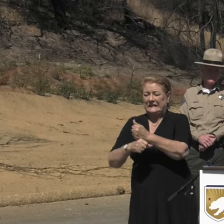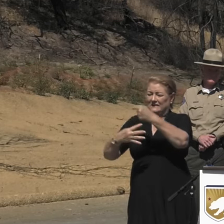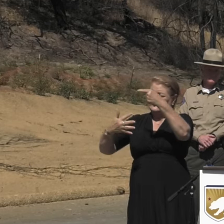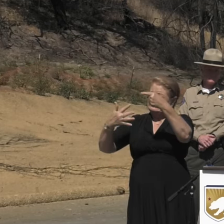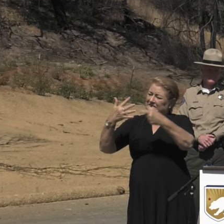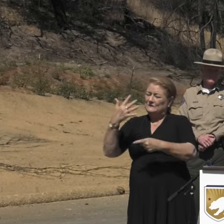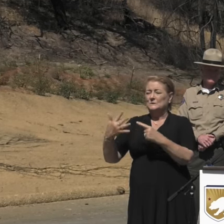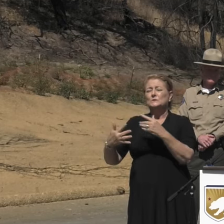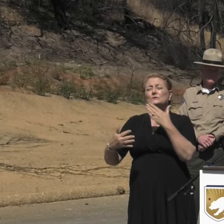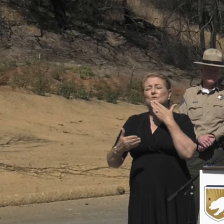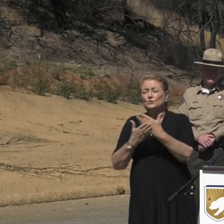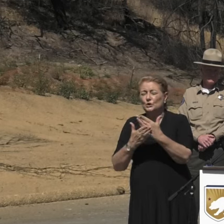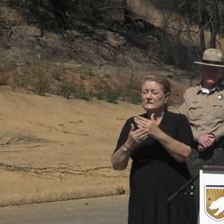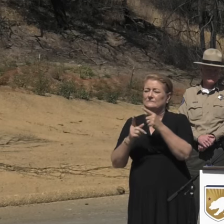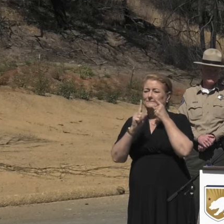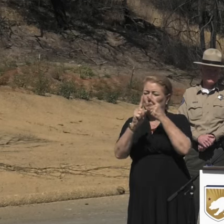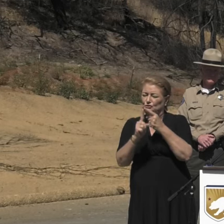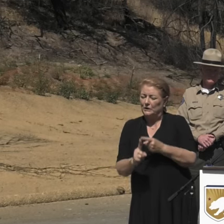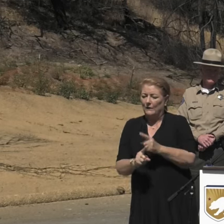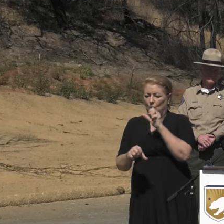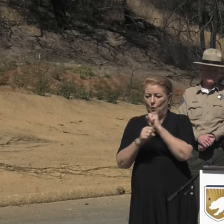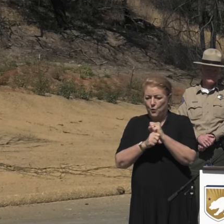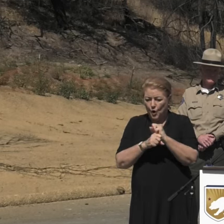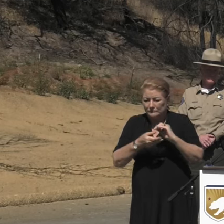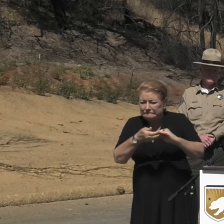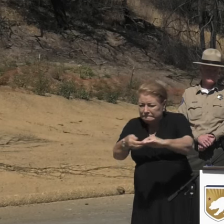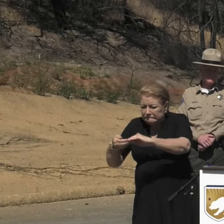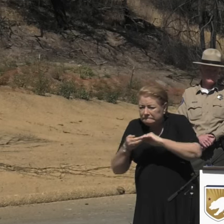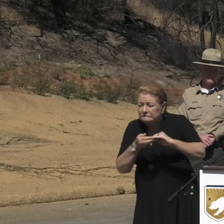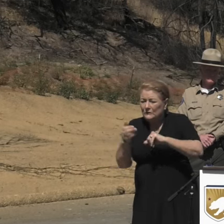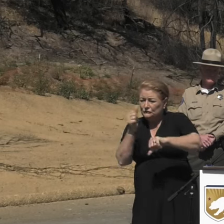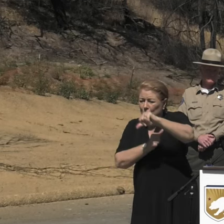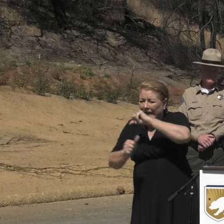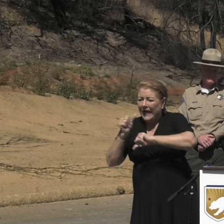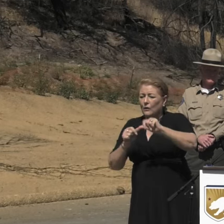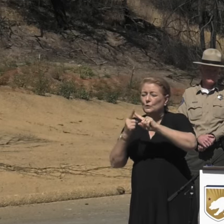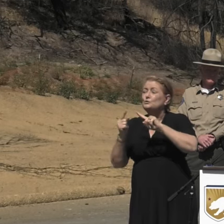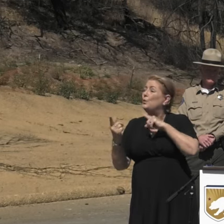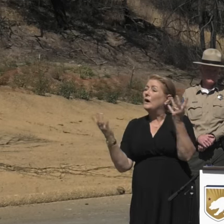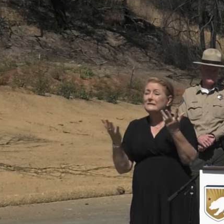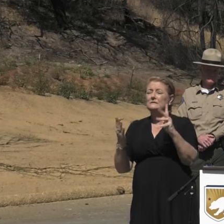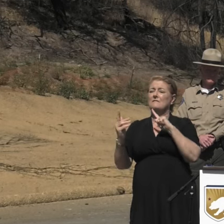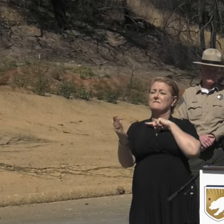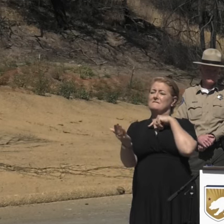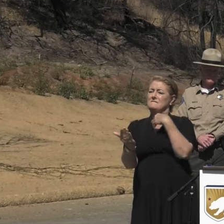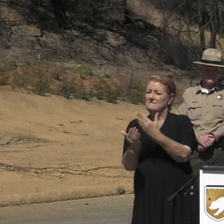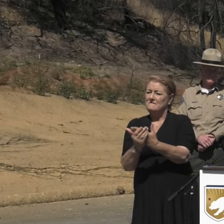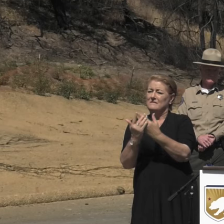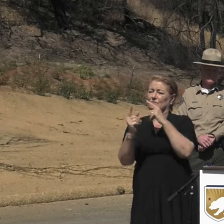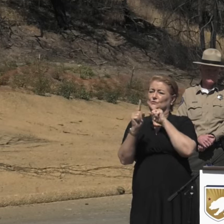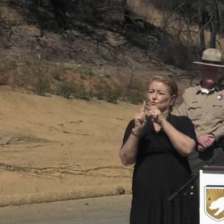We do that together, we work in support of one another to accomplish the mission, and I'm really proud of everybody that's